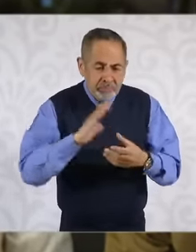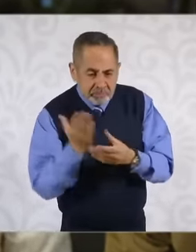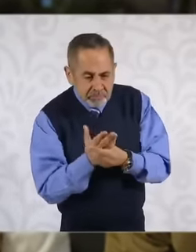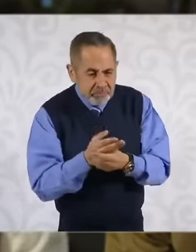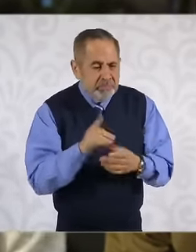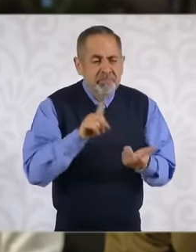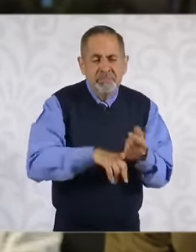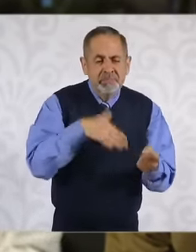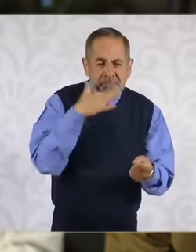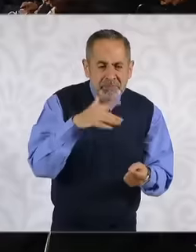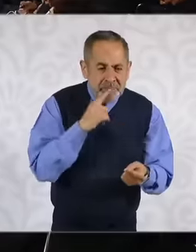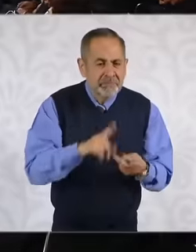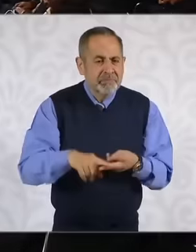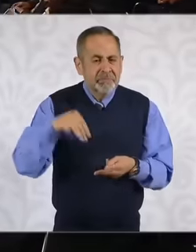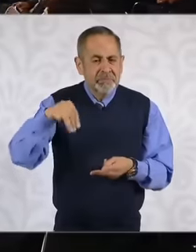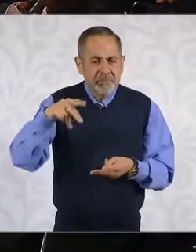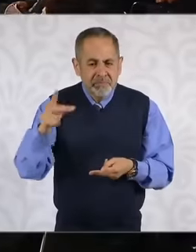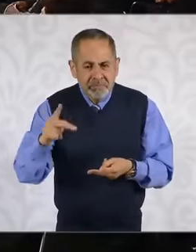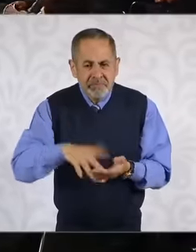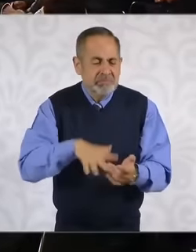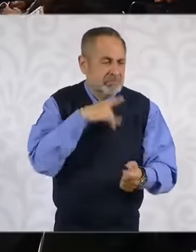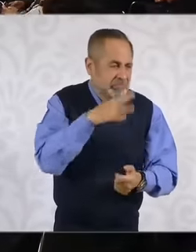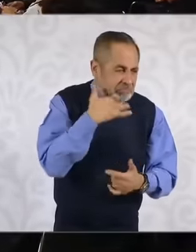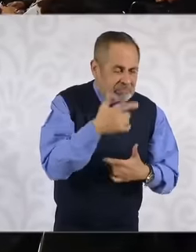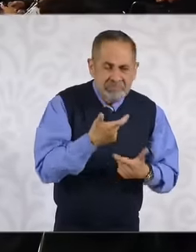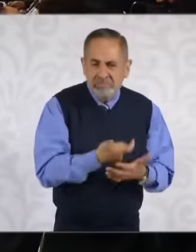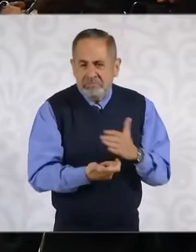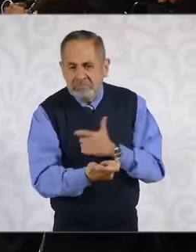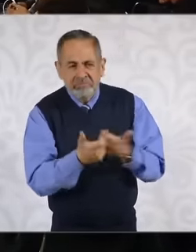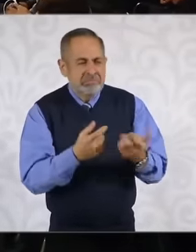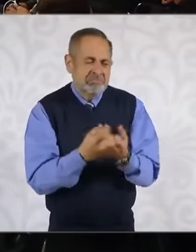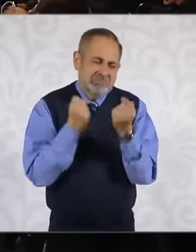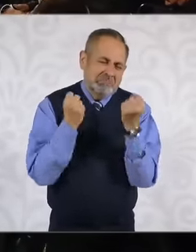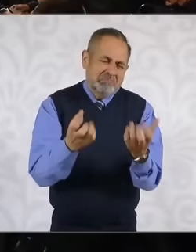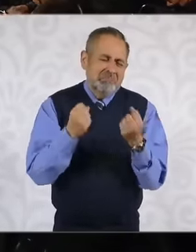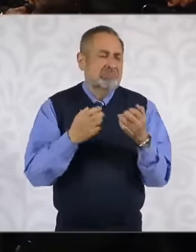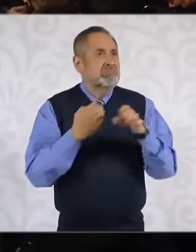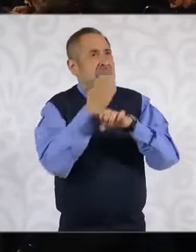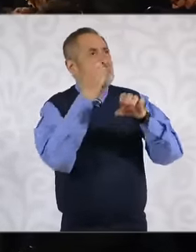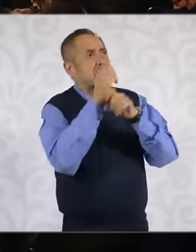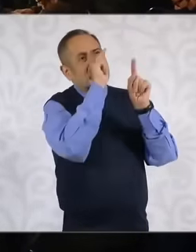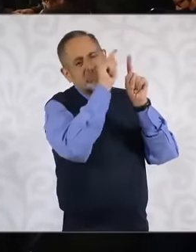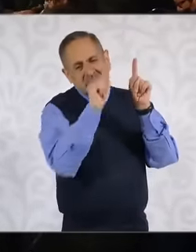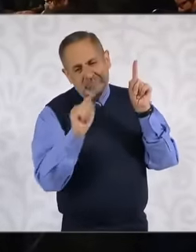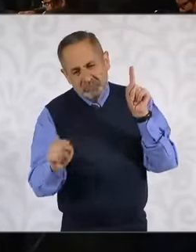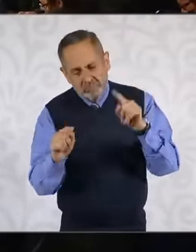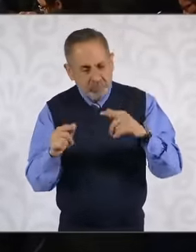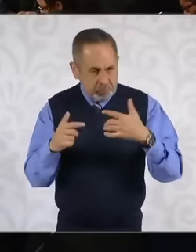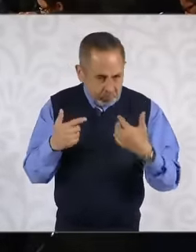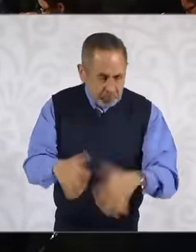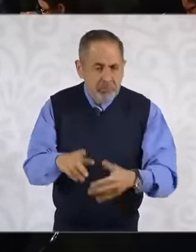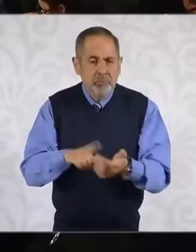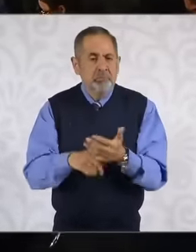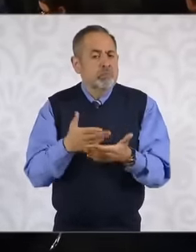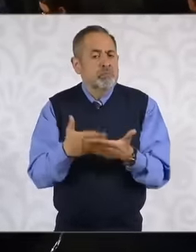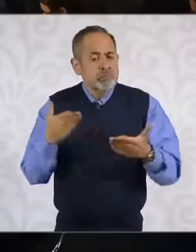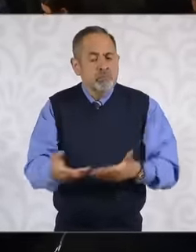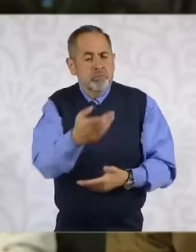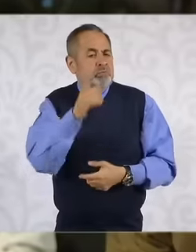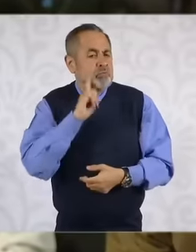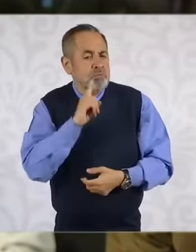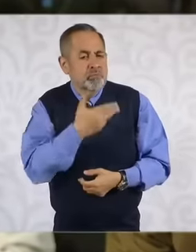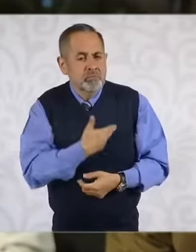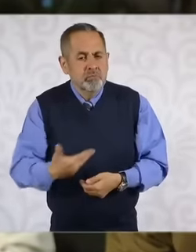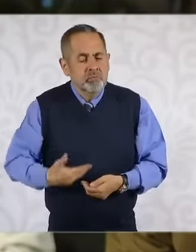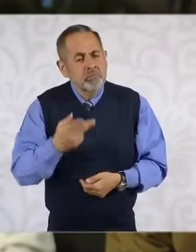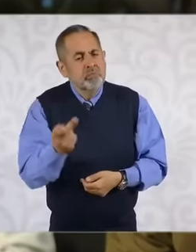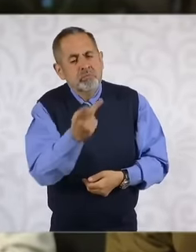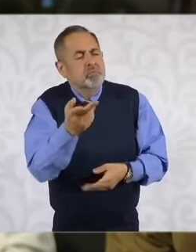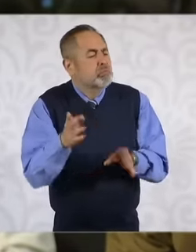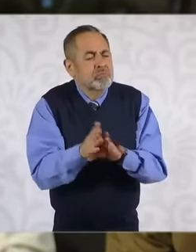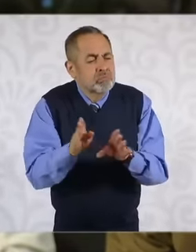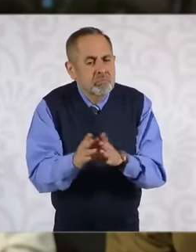public ministries evidently exists in many states today as president I want to share with you that